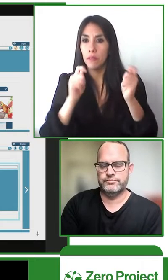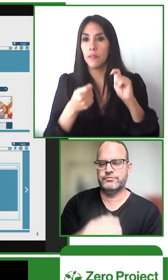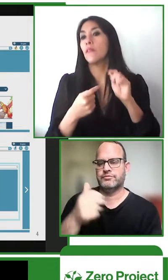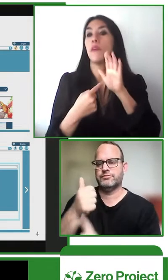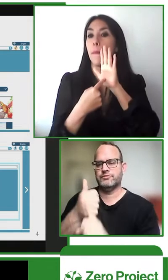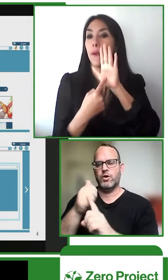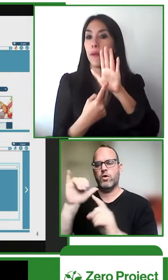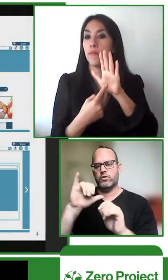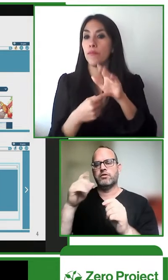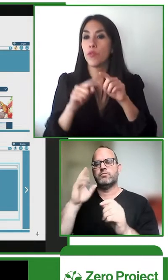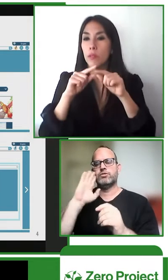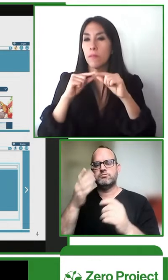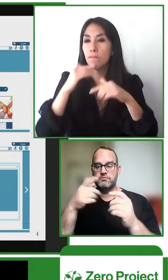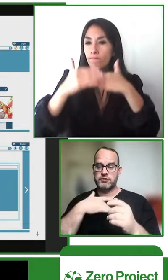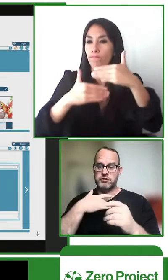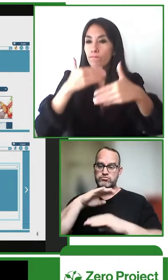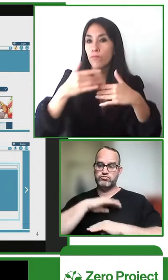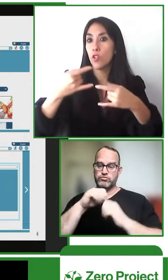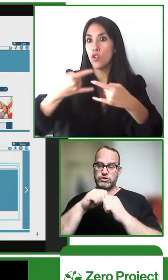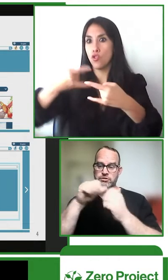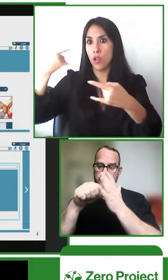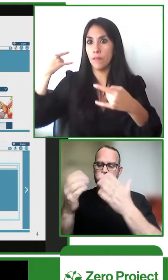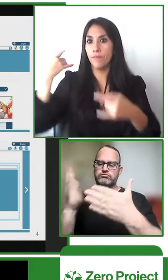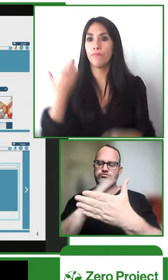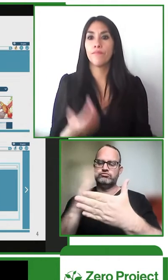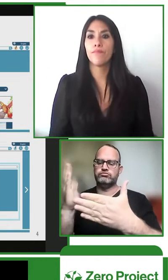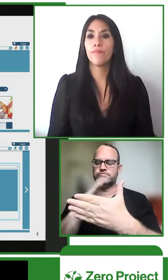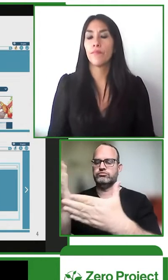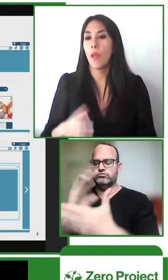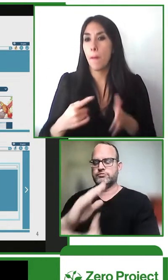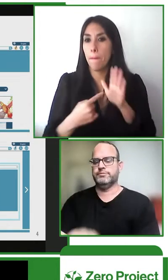the captions independently so it gives the reader much more control over